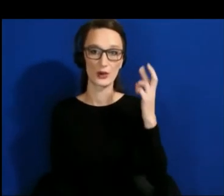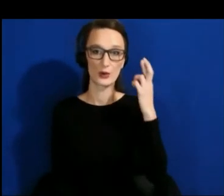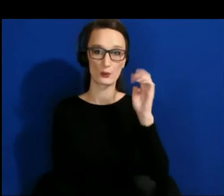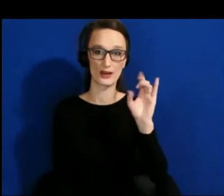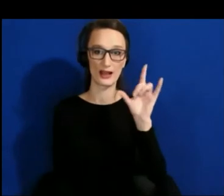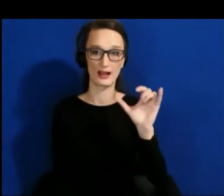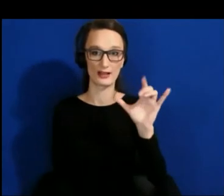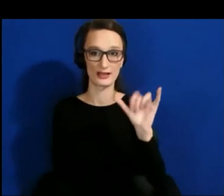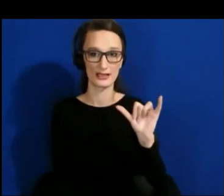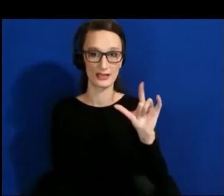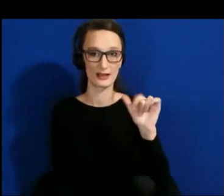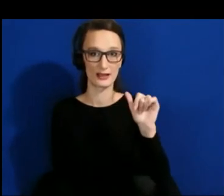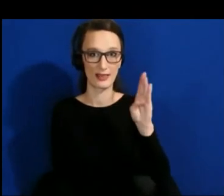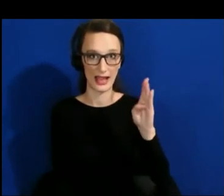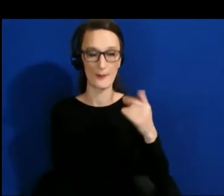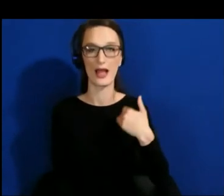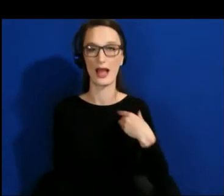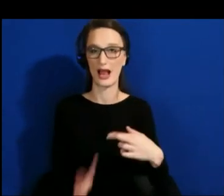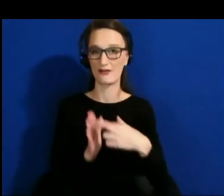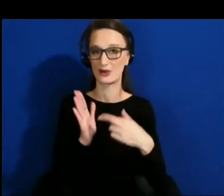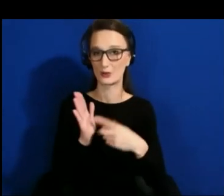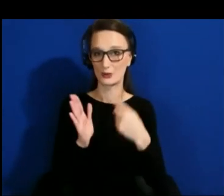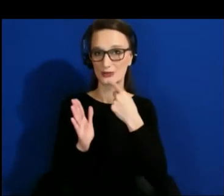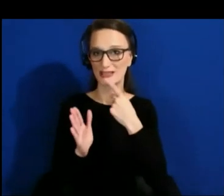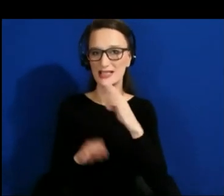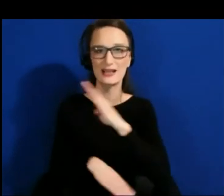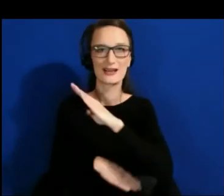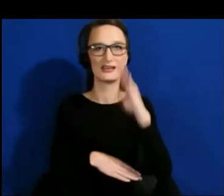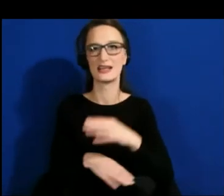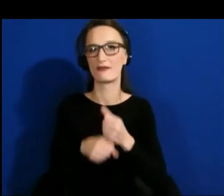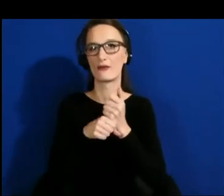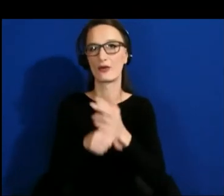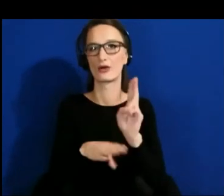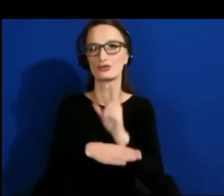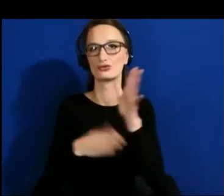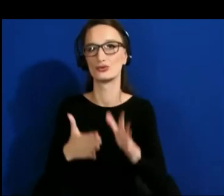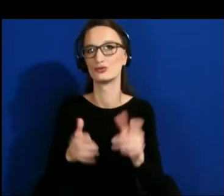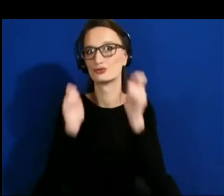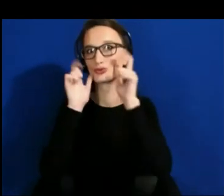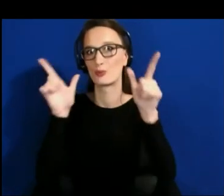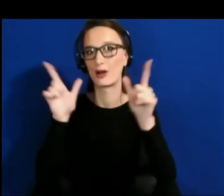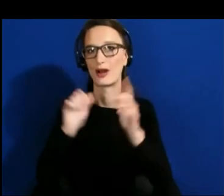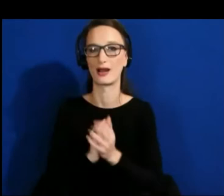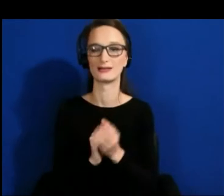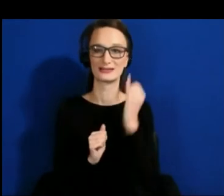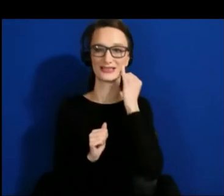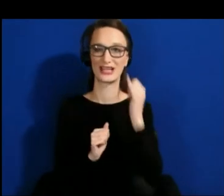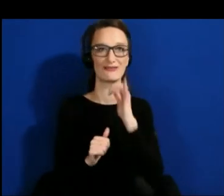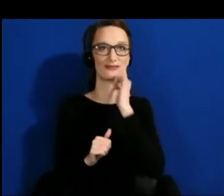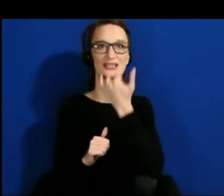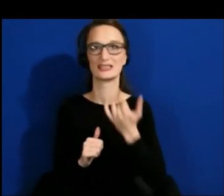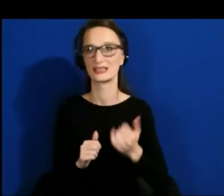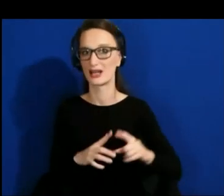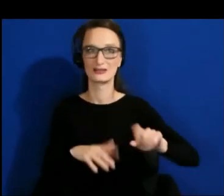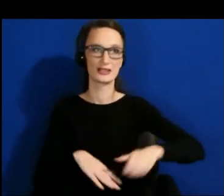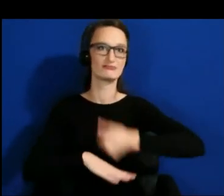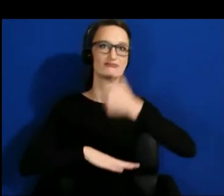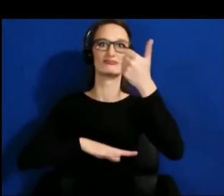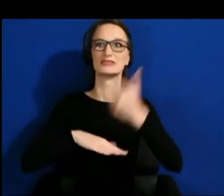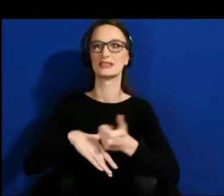If we just suddenly launched these nine VRCs that everybody had to develop these features in a day and